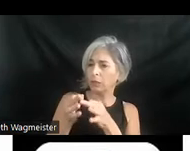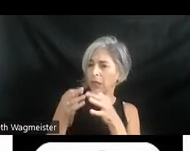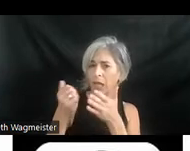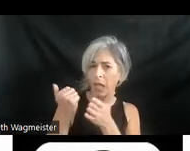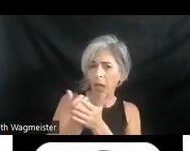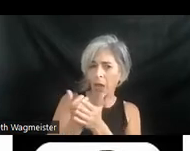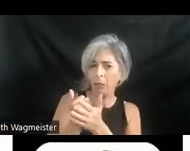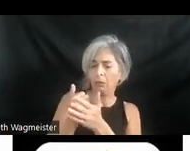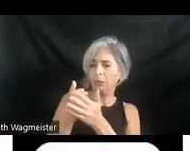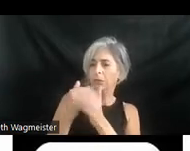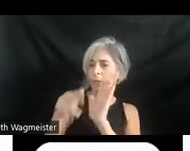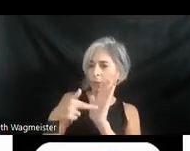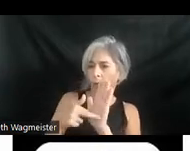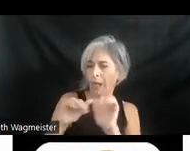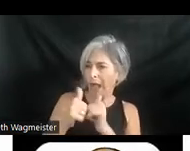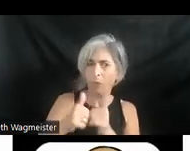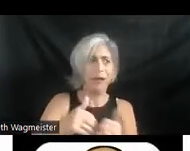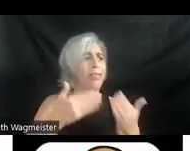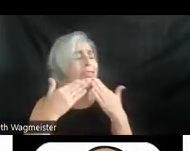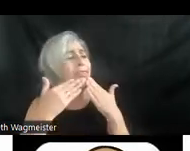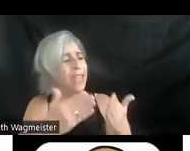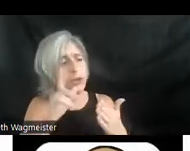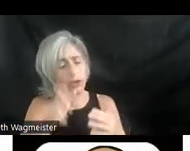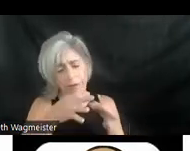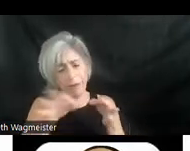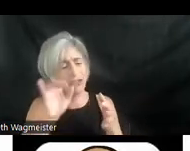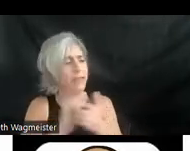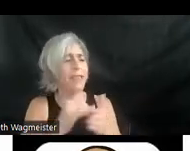Oh thank you. I should have mentioned this because I mention this all